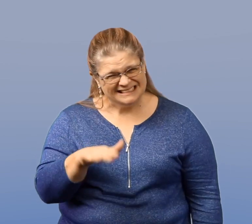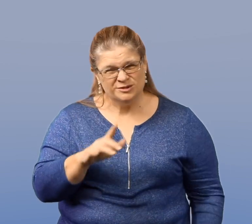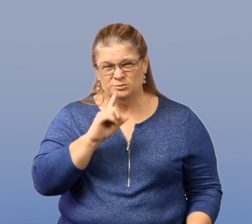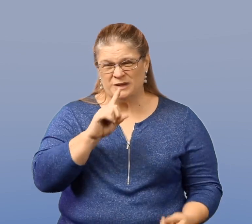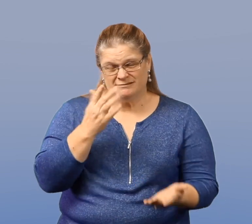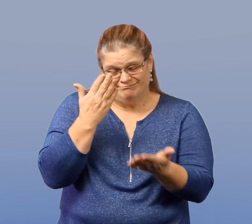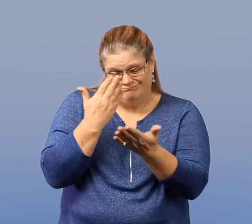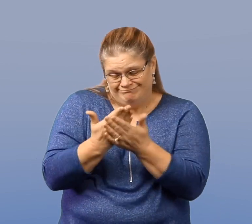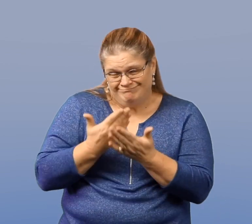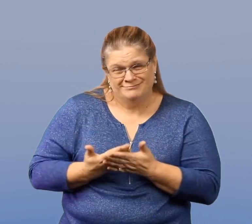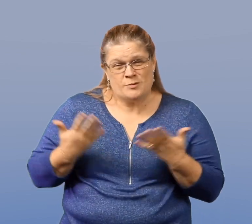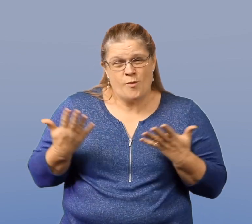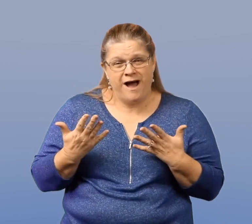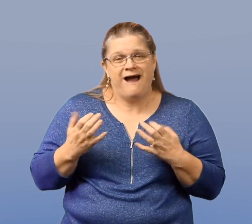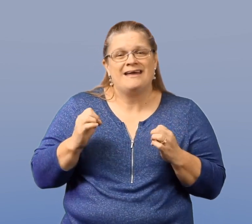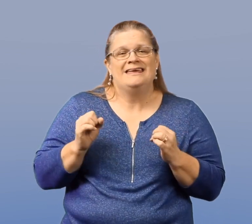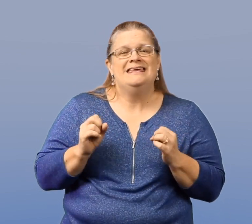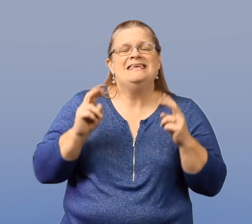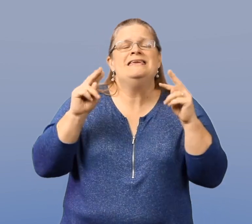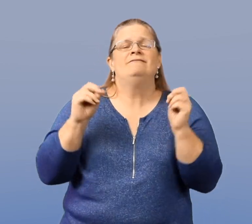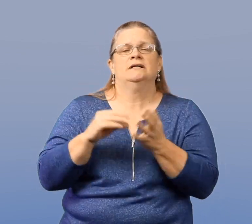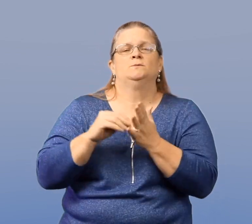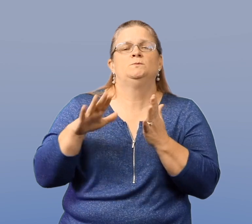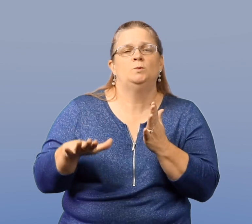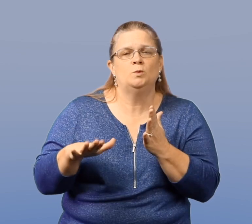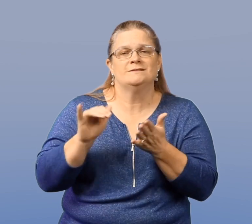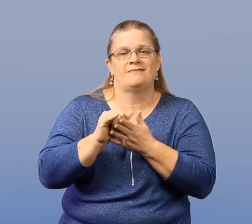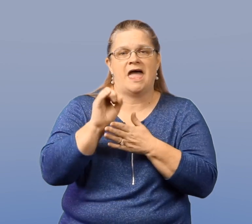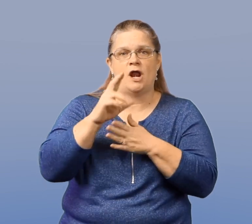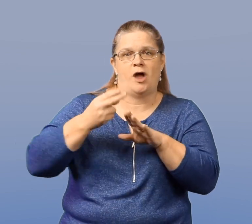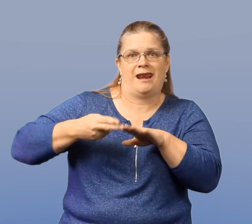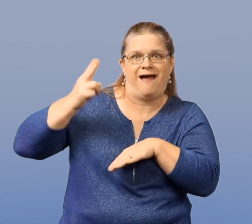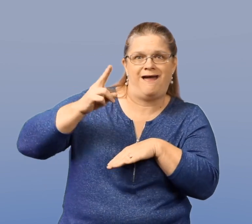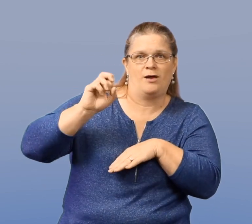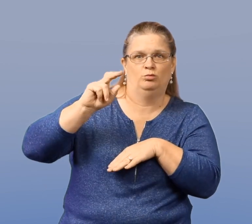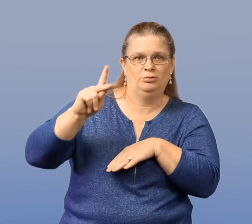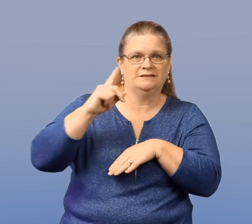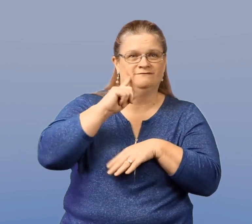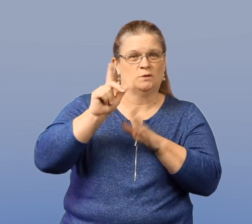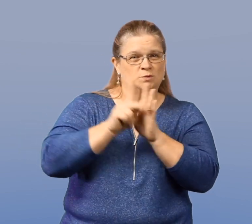The fact is, that even students who are at high risk